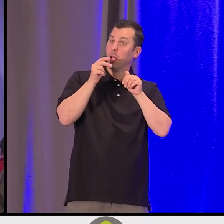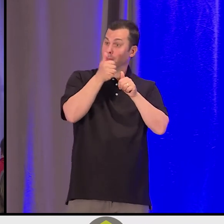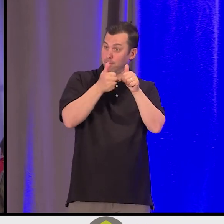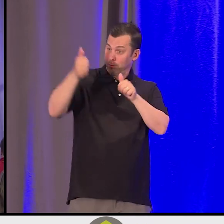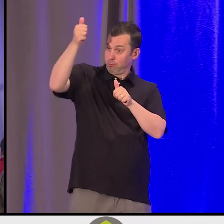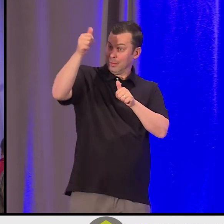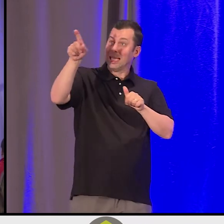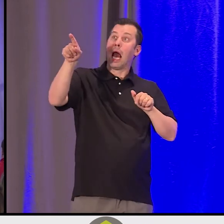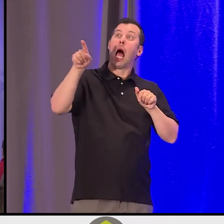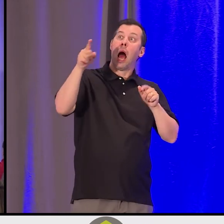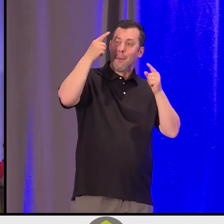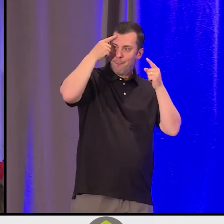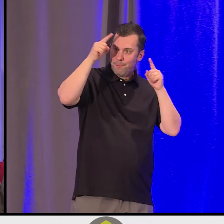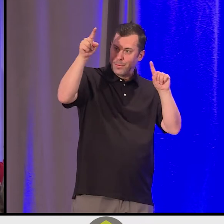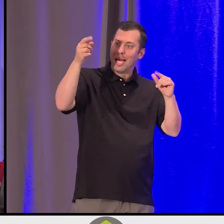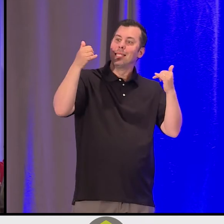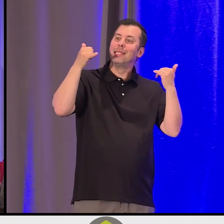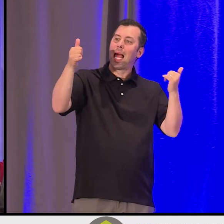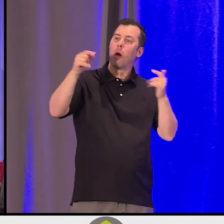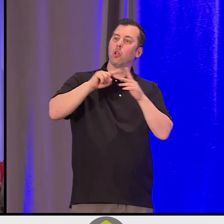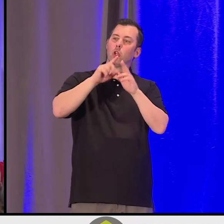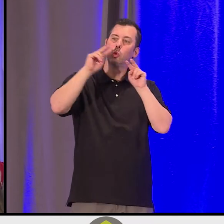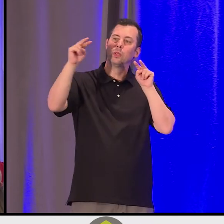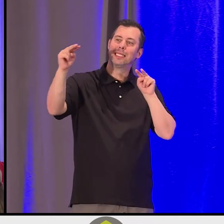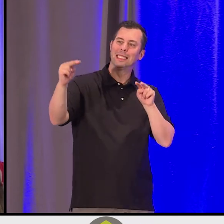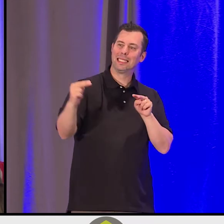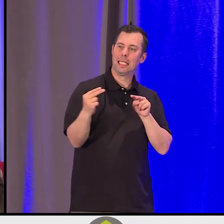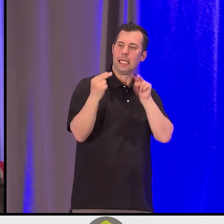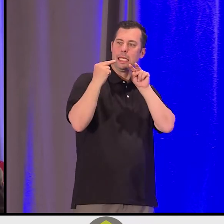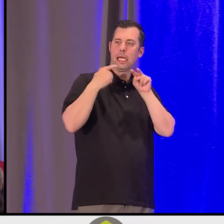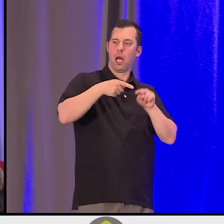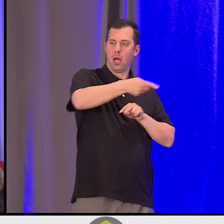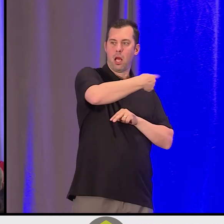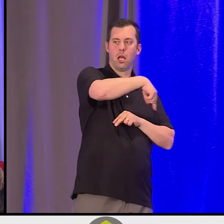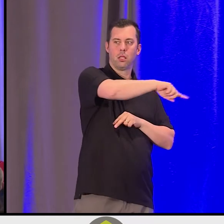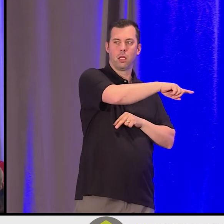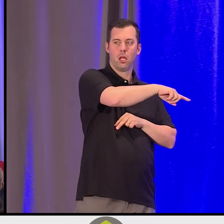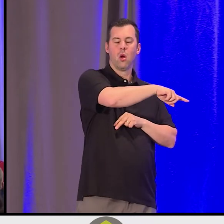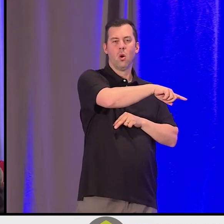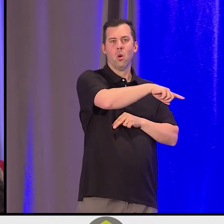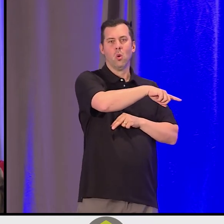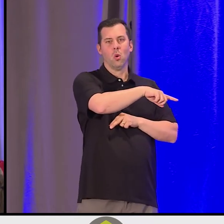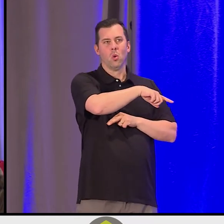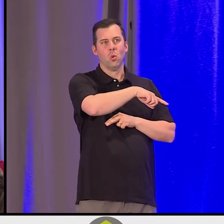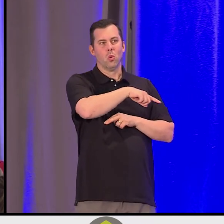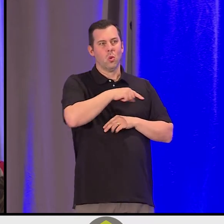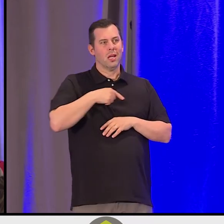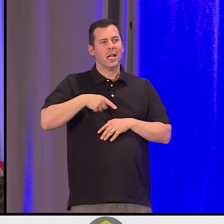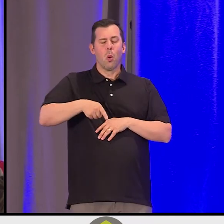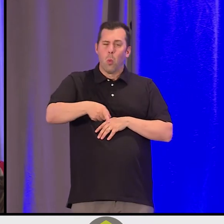our teachings, it's a universal -- it's the humanity. Oh, we want -- we want to be seen and to see.